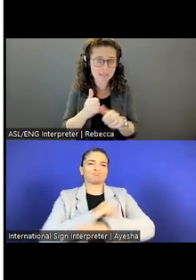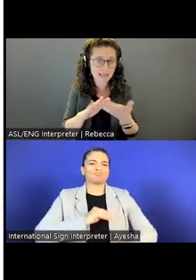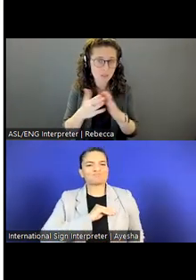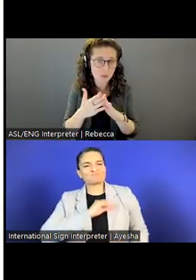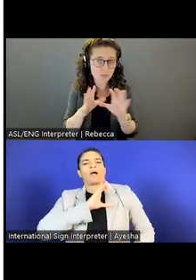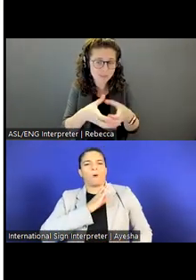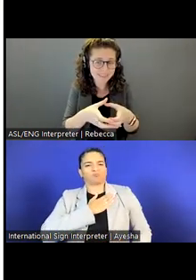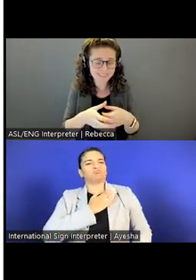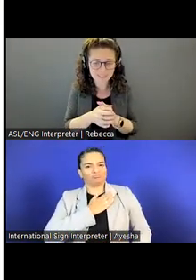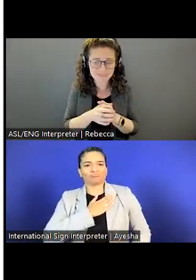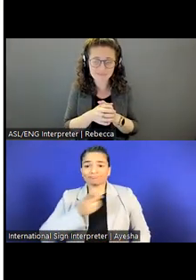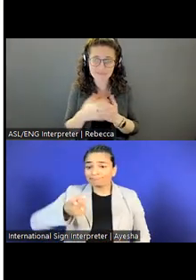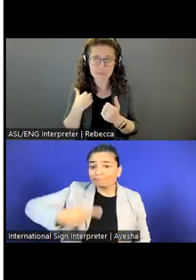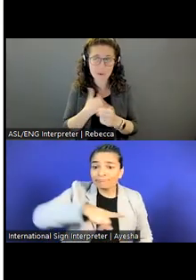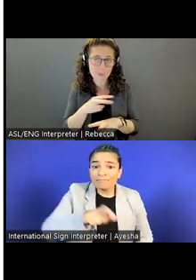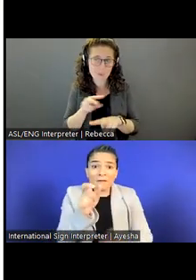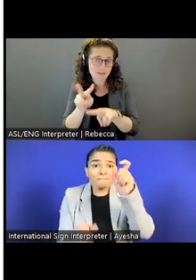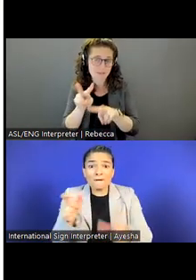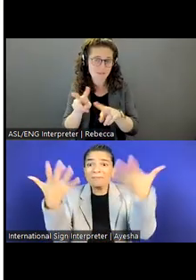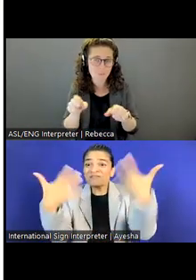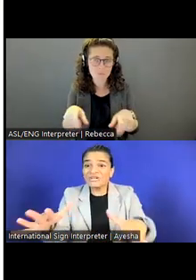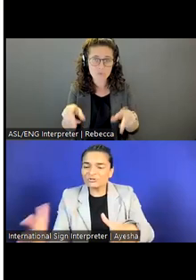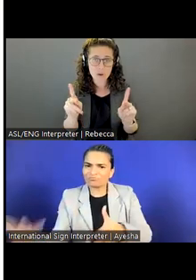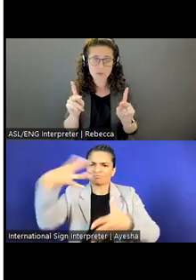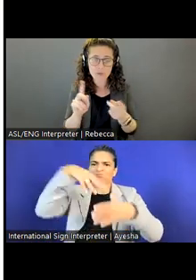And we look forward to having the opportunity to maybe work with you.